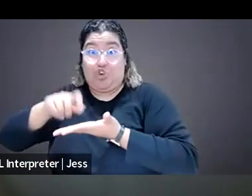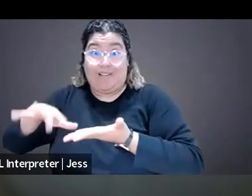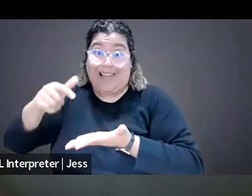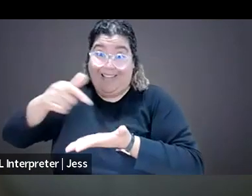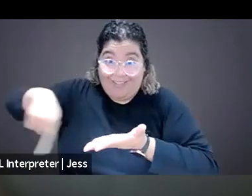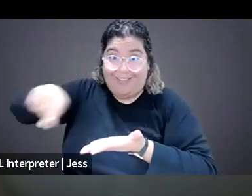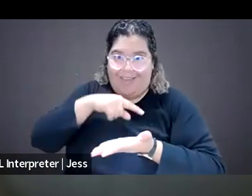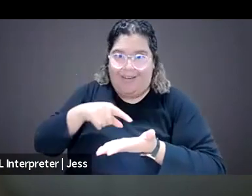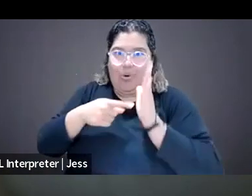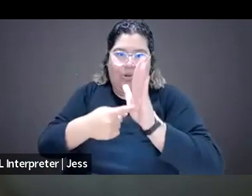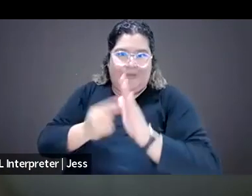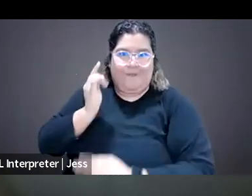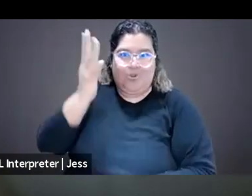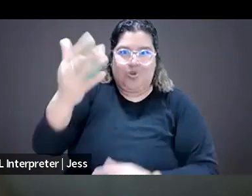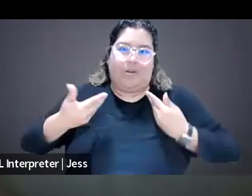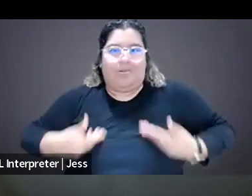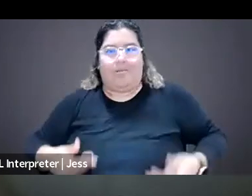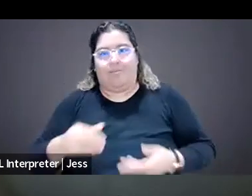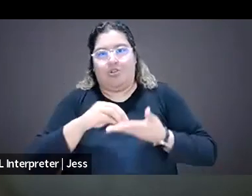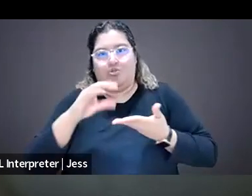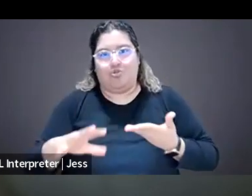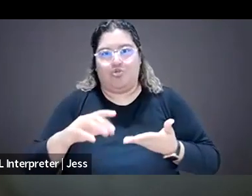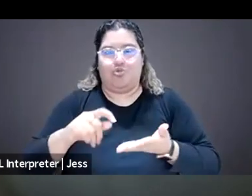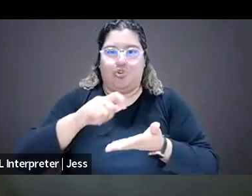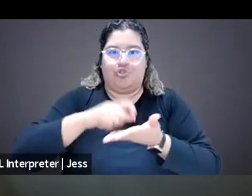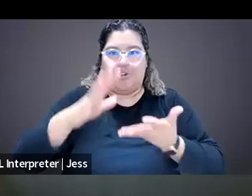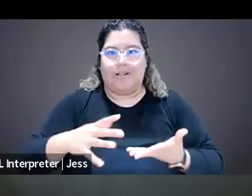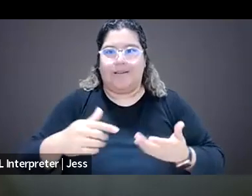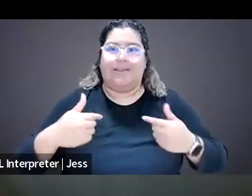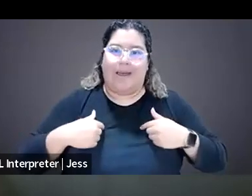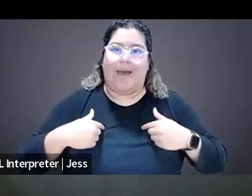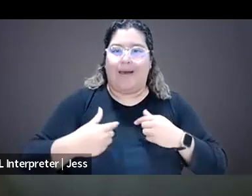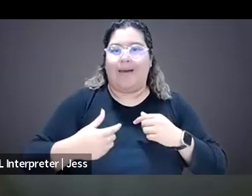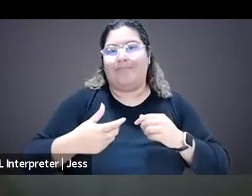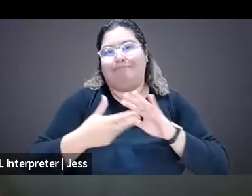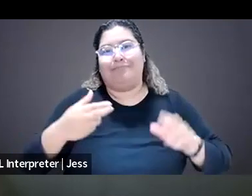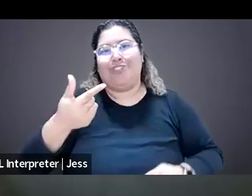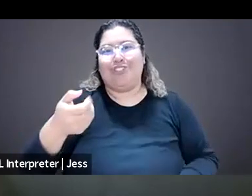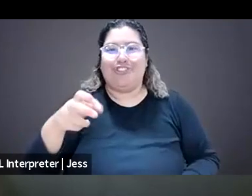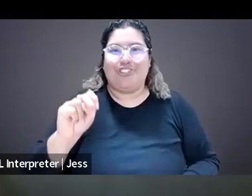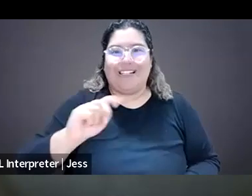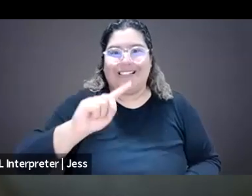I am a student journalist, also a member of Gen Z, and a lot of the times there's this misconception